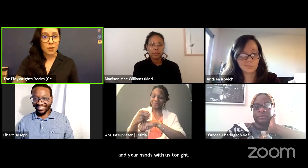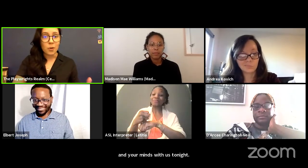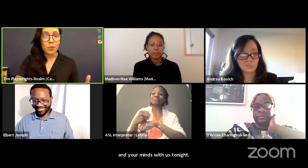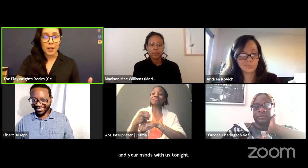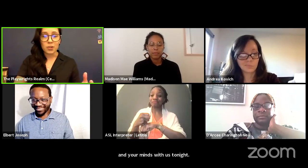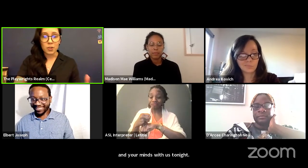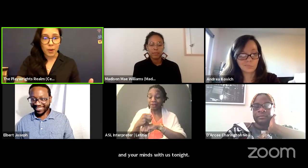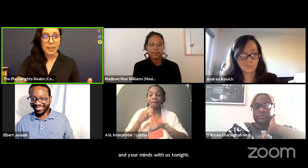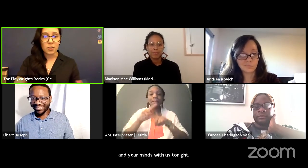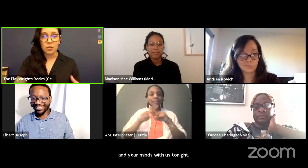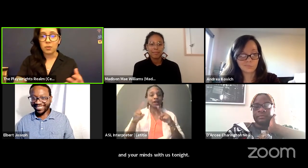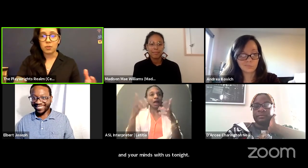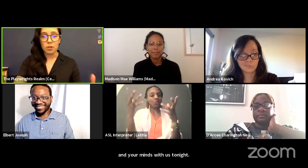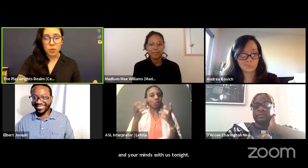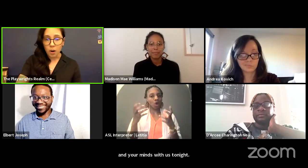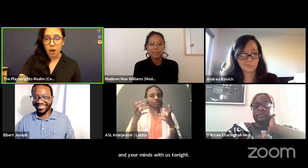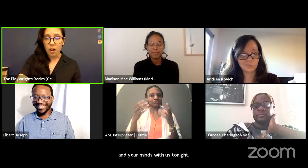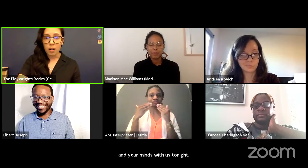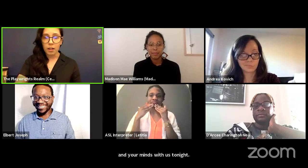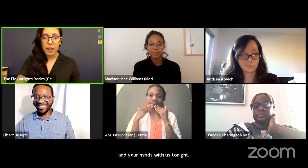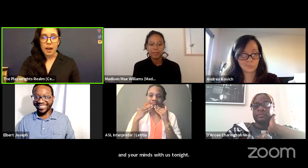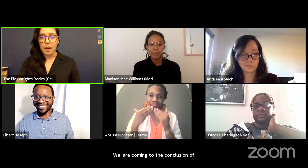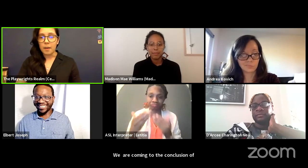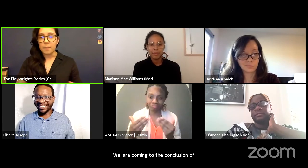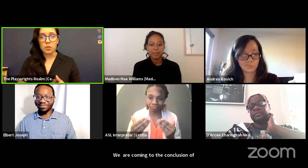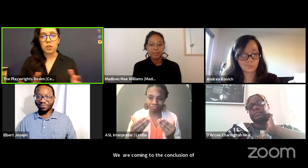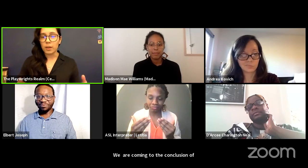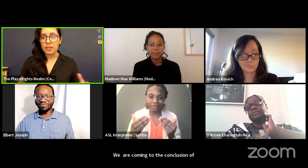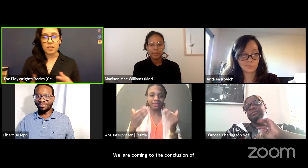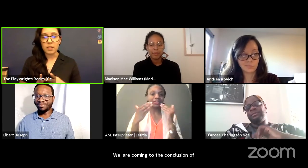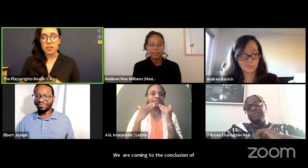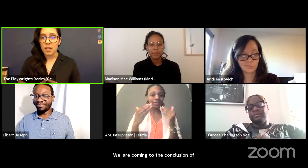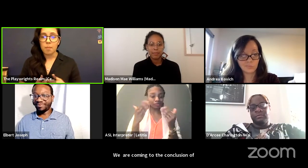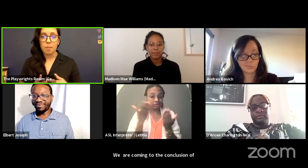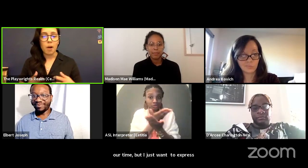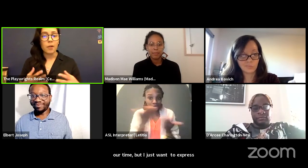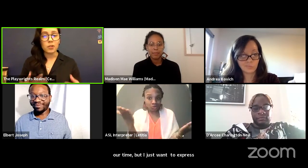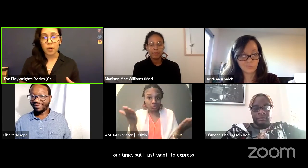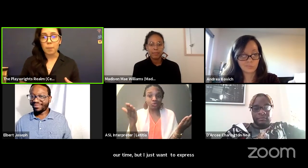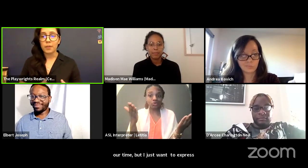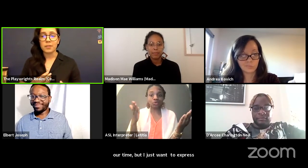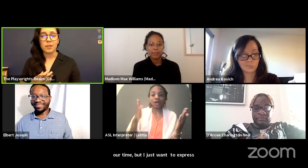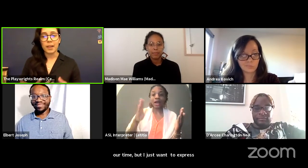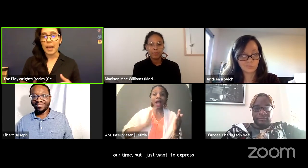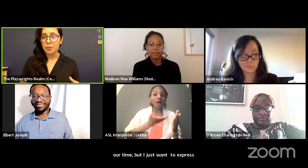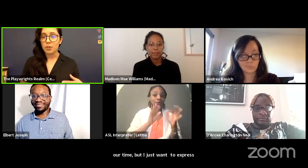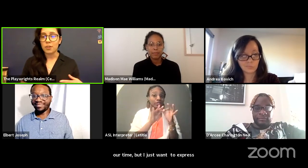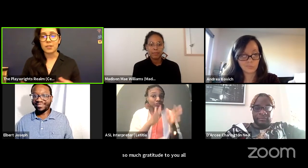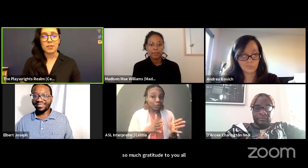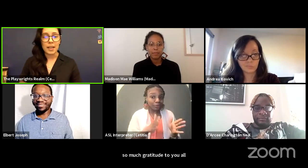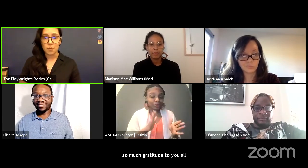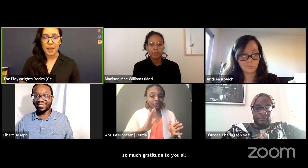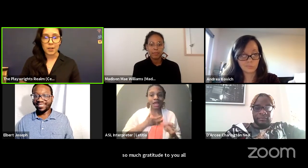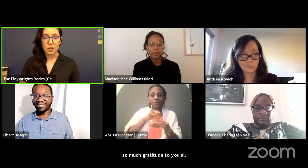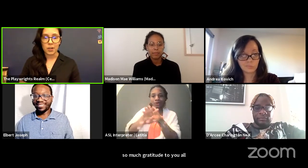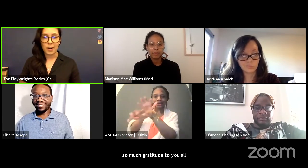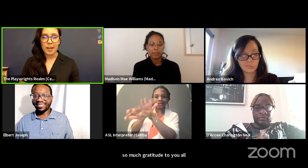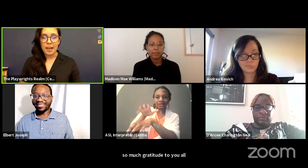so much gratitude to you all to the rest of the team, our interpreters, our captioner our stage manager,